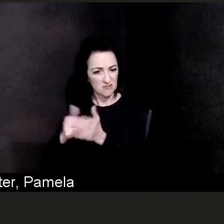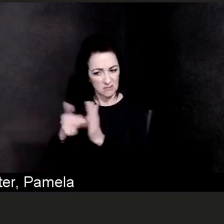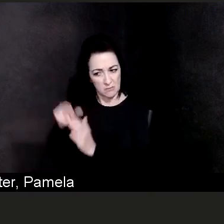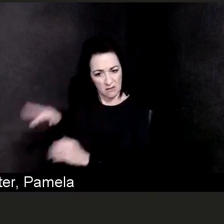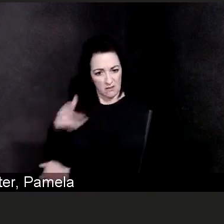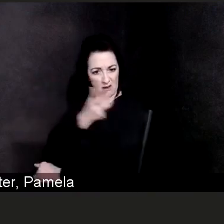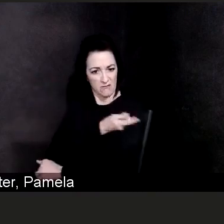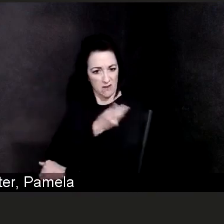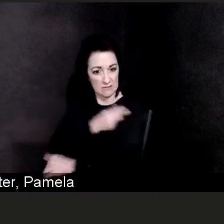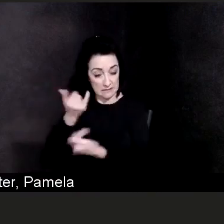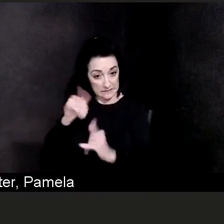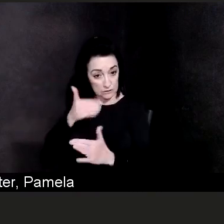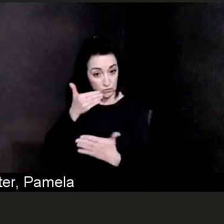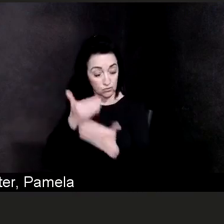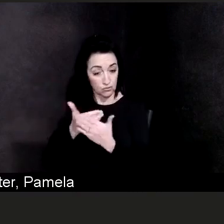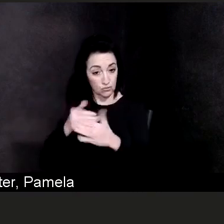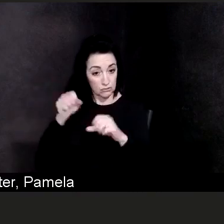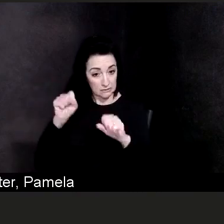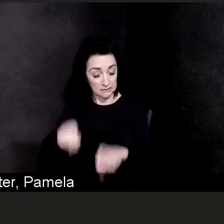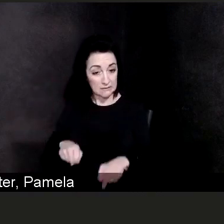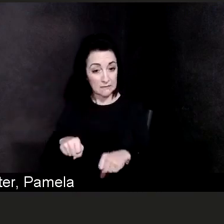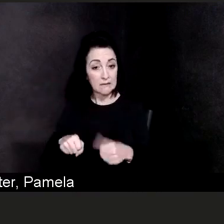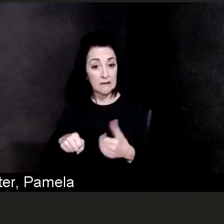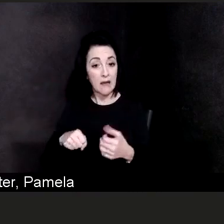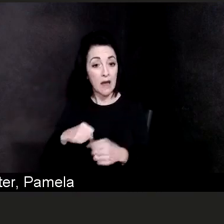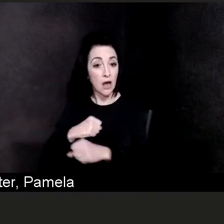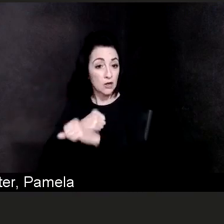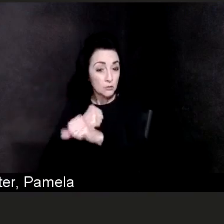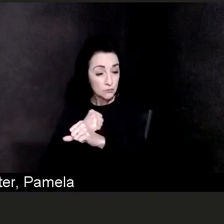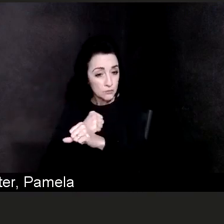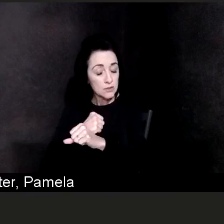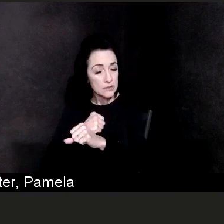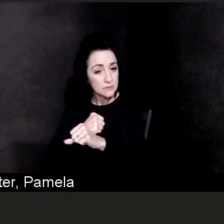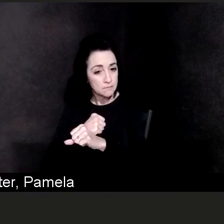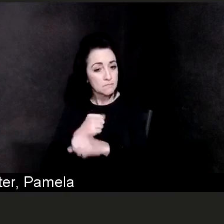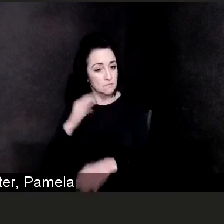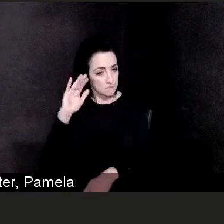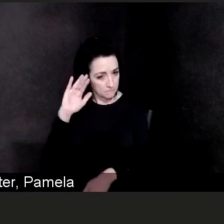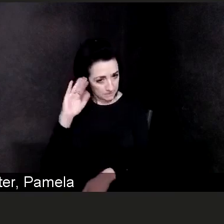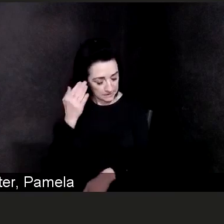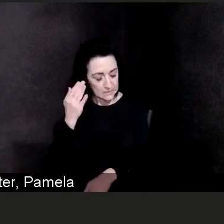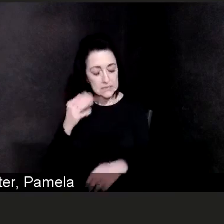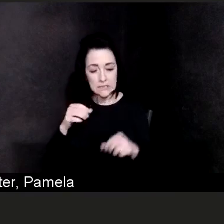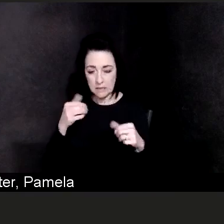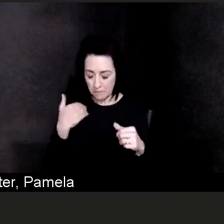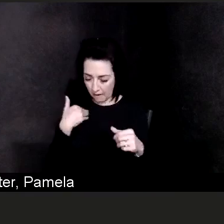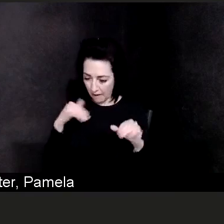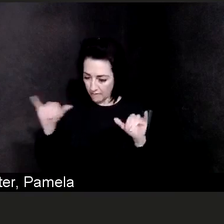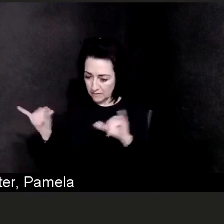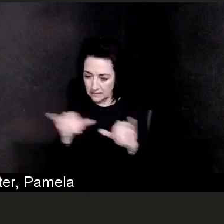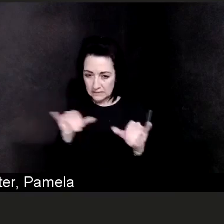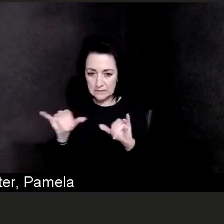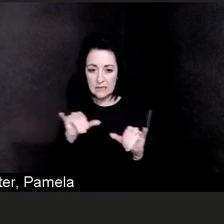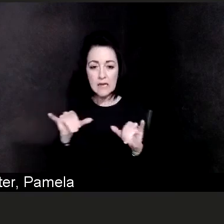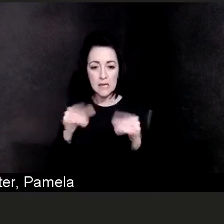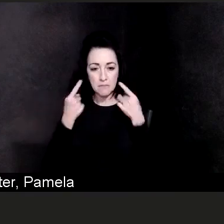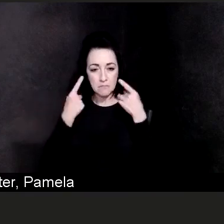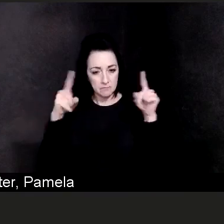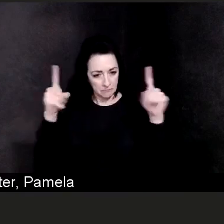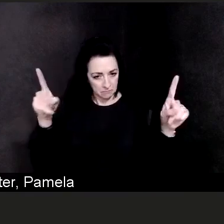that hopefully will be released appear to have the same efficacy as they do on the other strains that we're aware of,